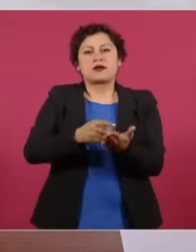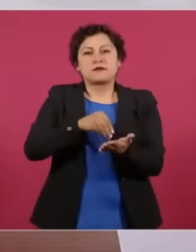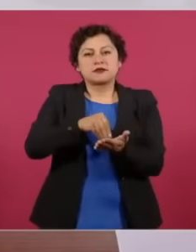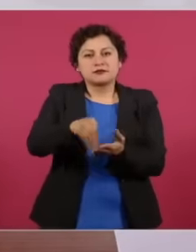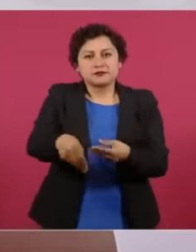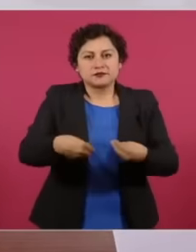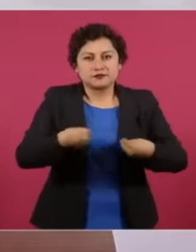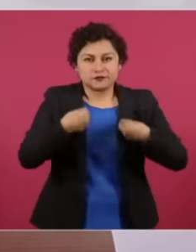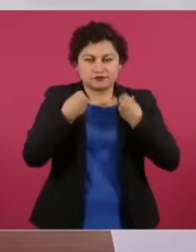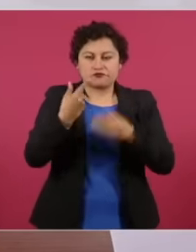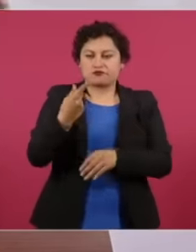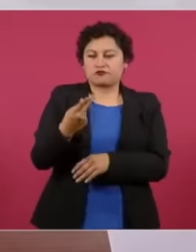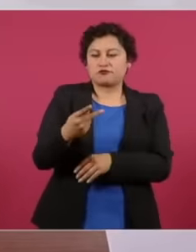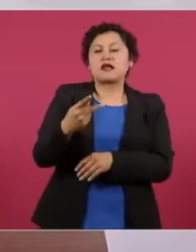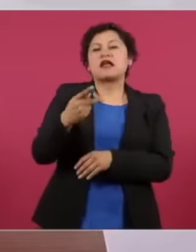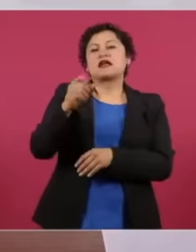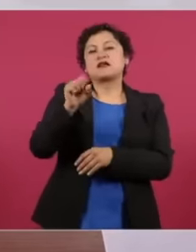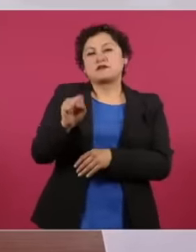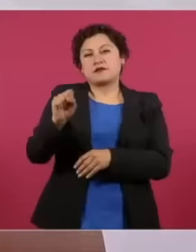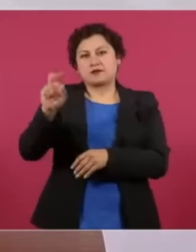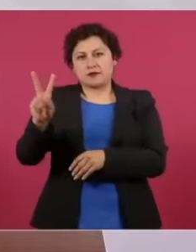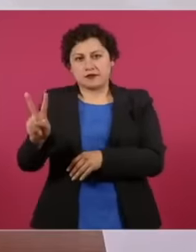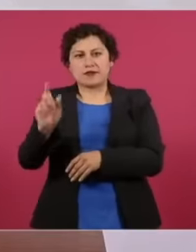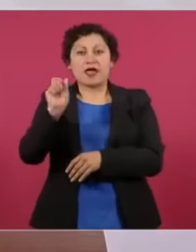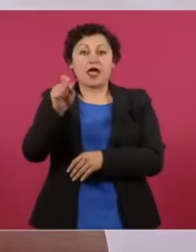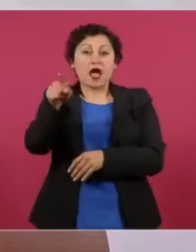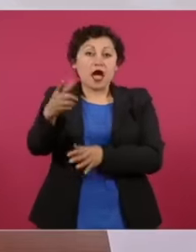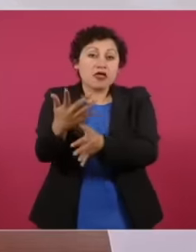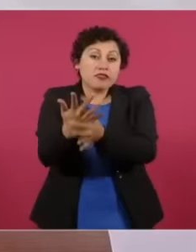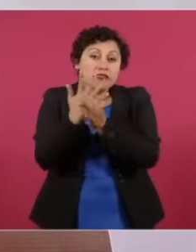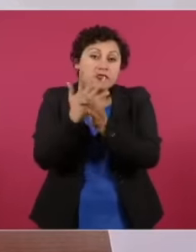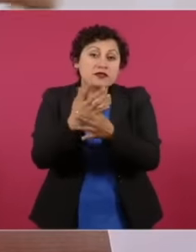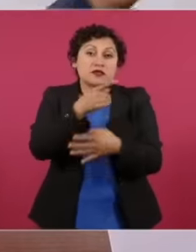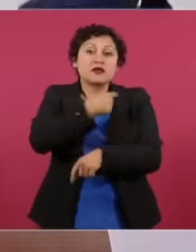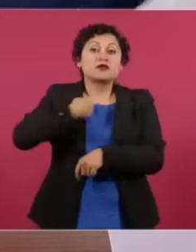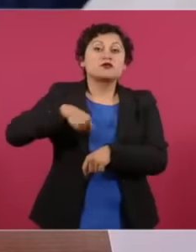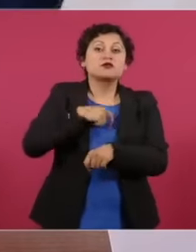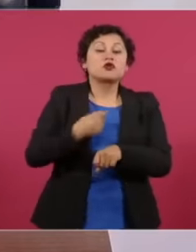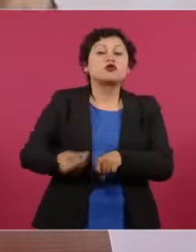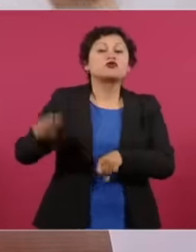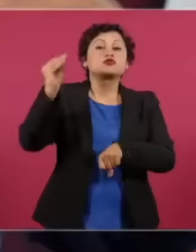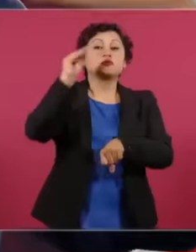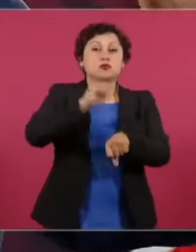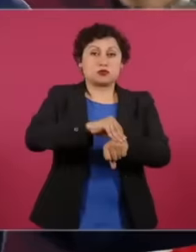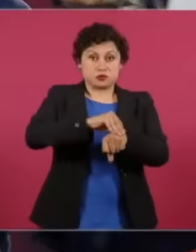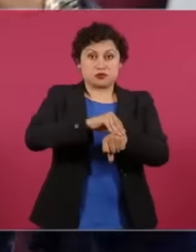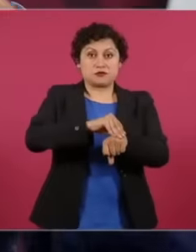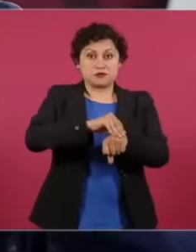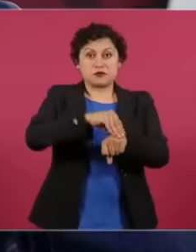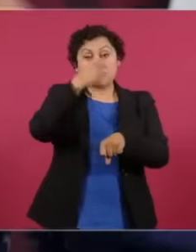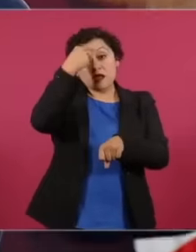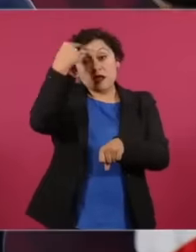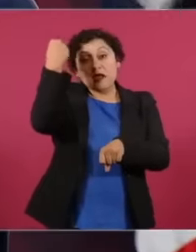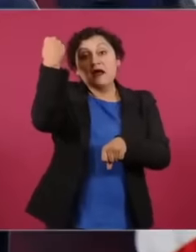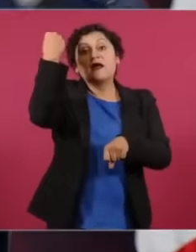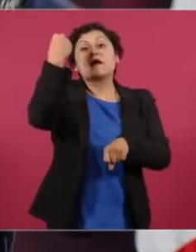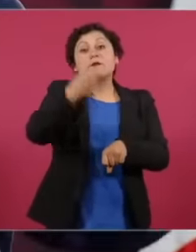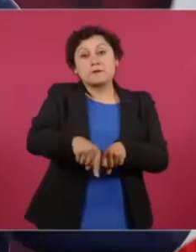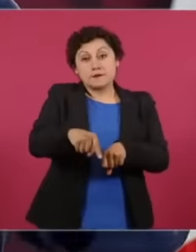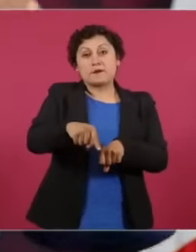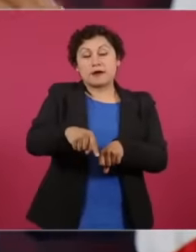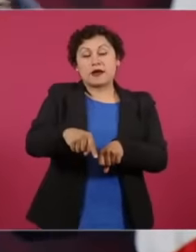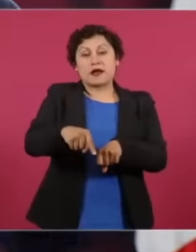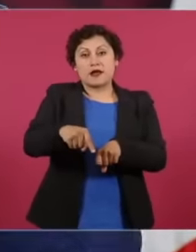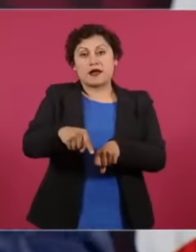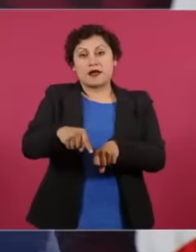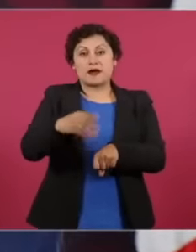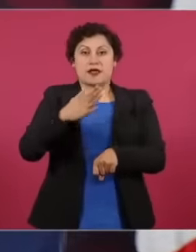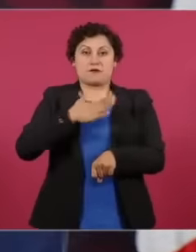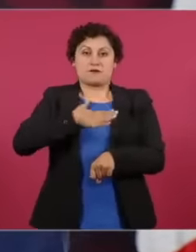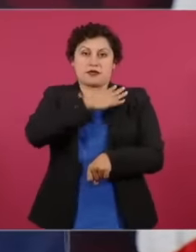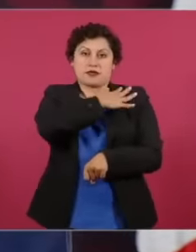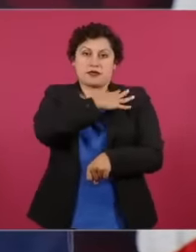we had implemented the sowing life program so that people could be cultivated. cocoa for the chocolate maker that my children have